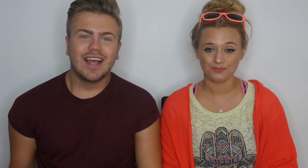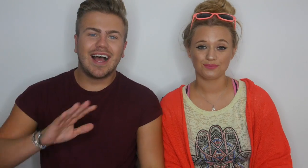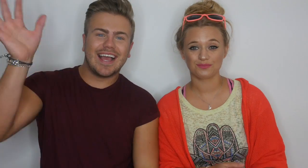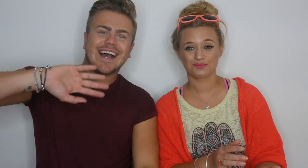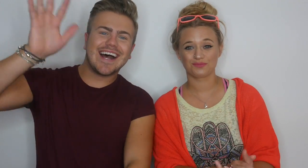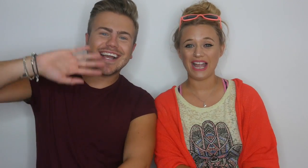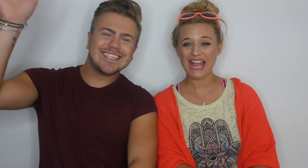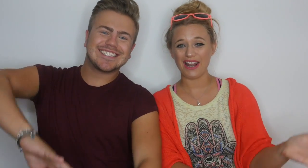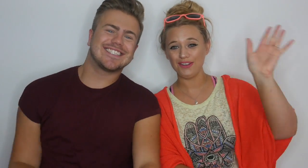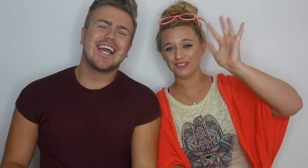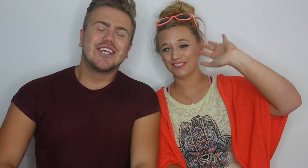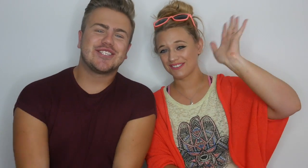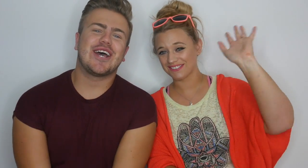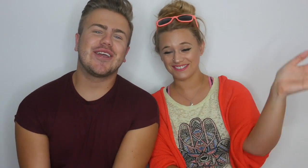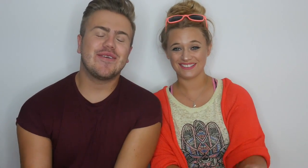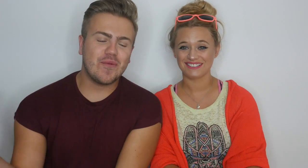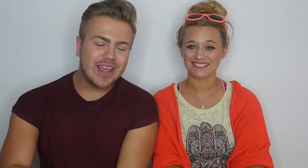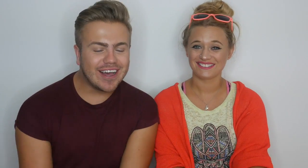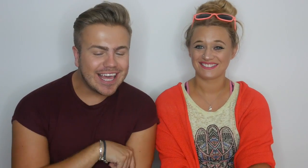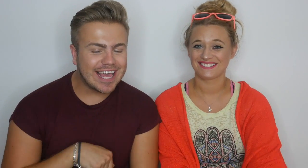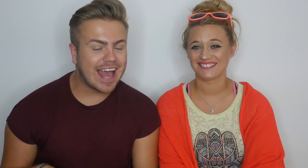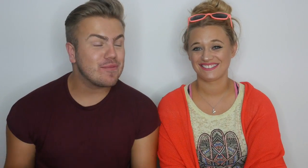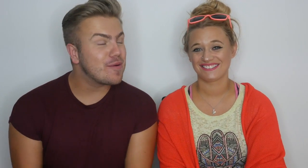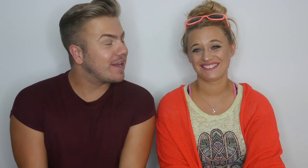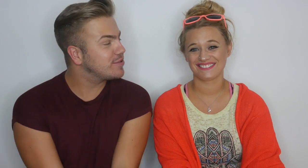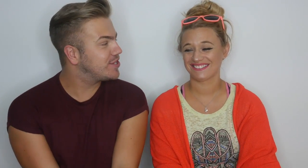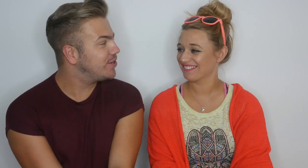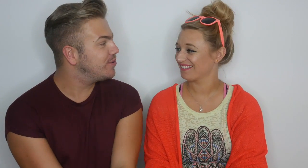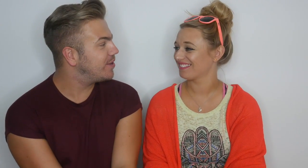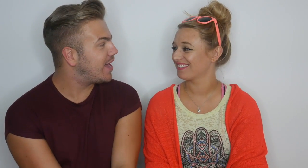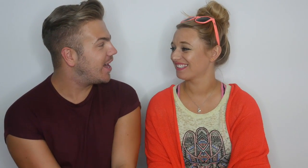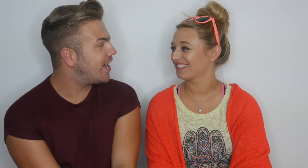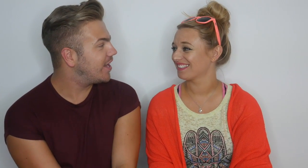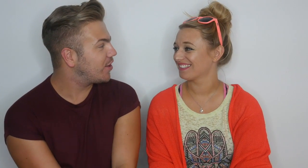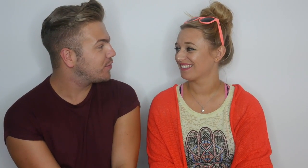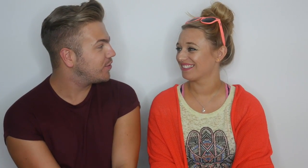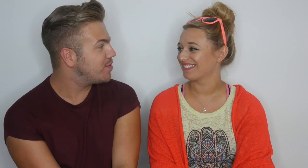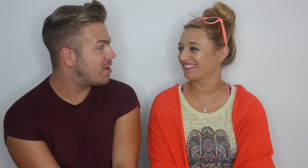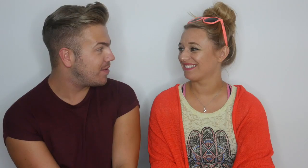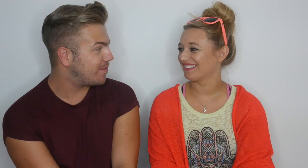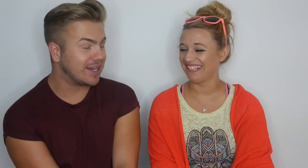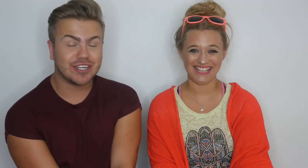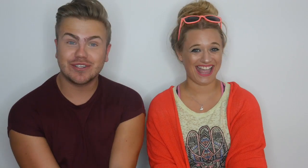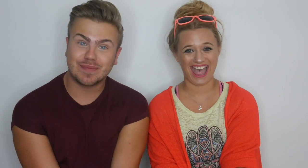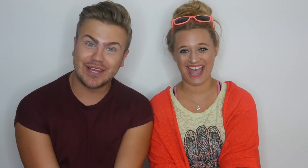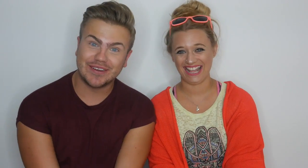W: Hey guys! L: Hello! W: So we are here, and we are about to go through 'Mama' by Jonas Blue.